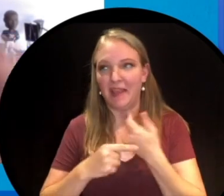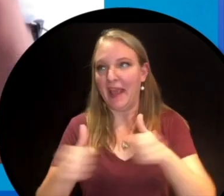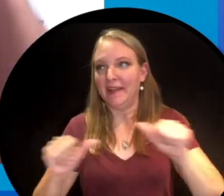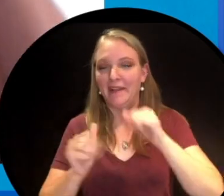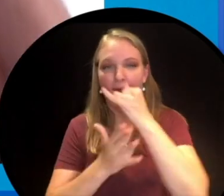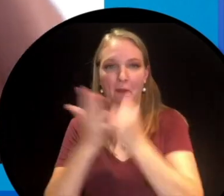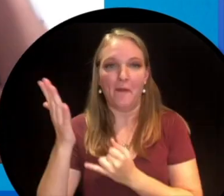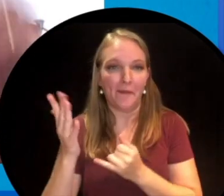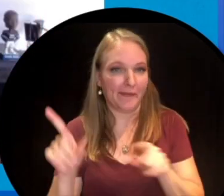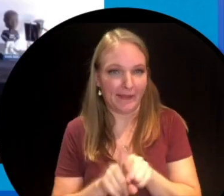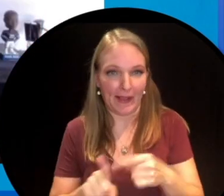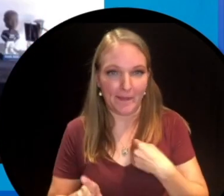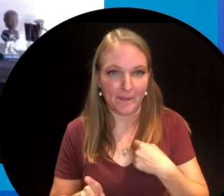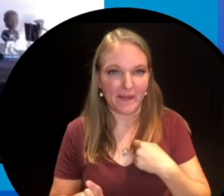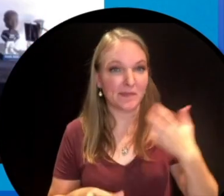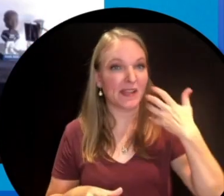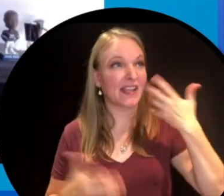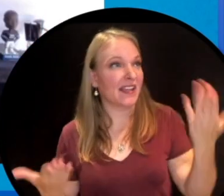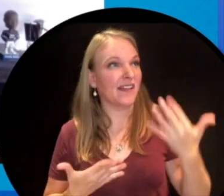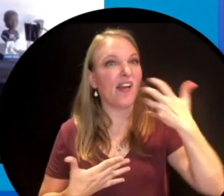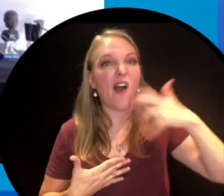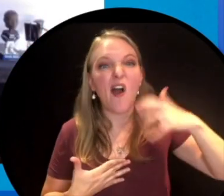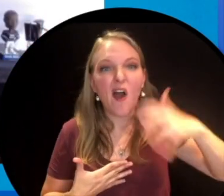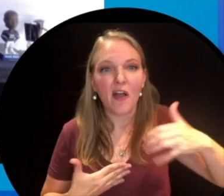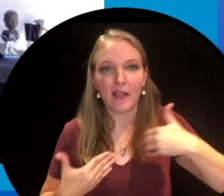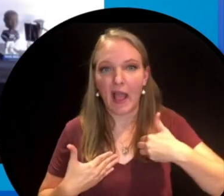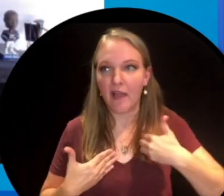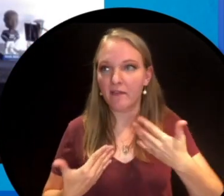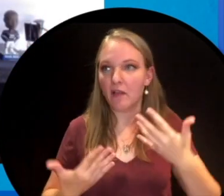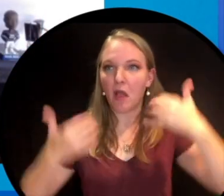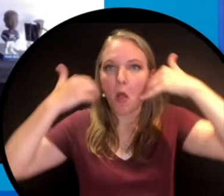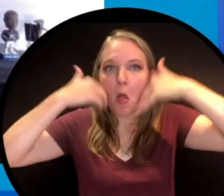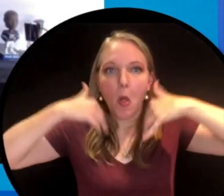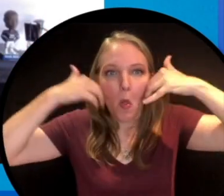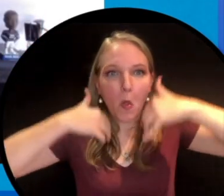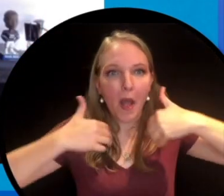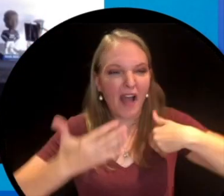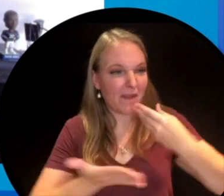it gets a little hot up in my attic studio. So I have all this money available just to kind of wipe